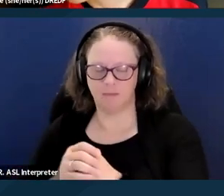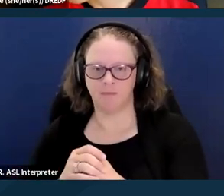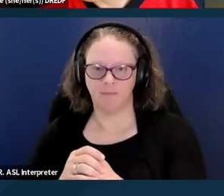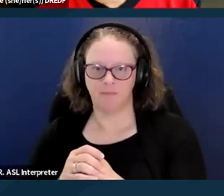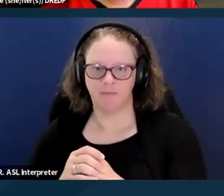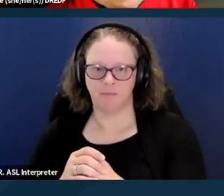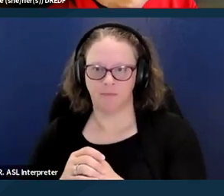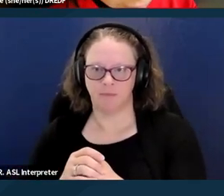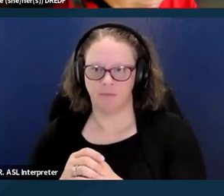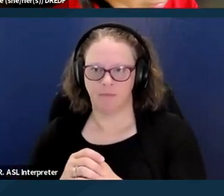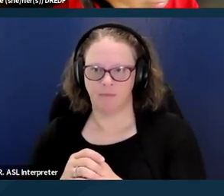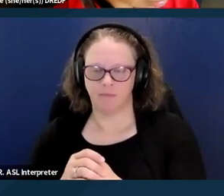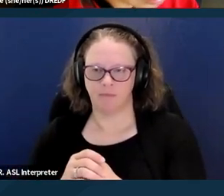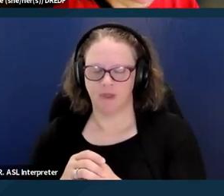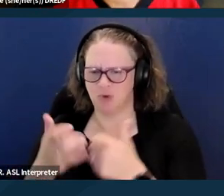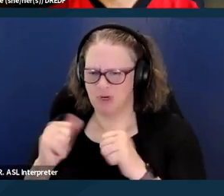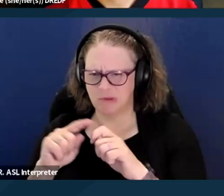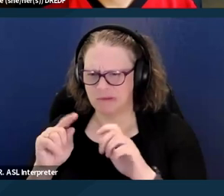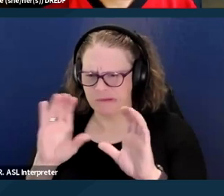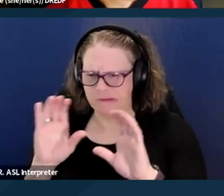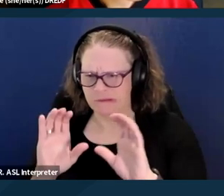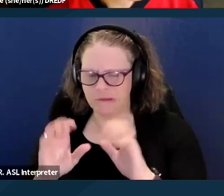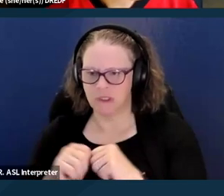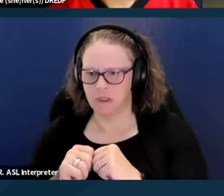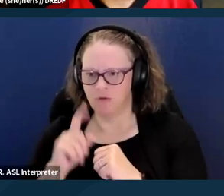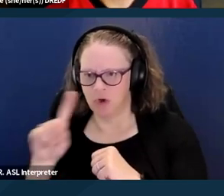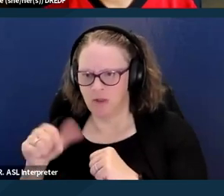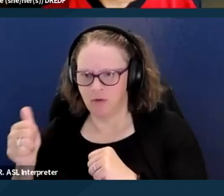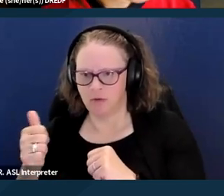I'm just going to get to another. Here we go.